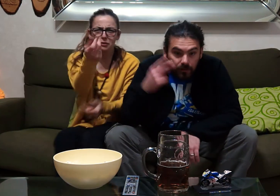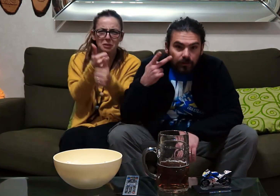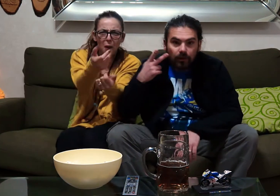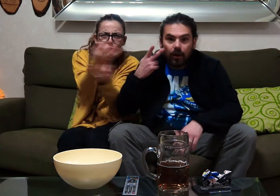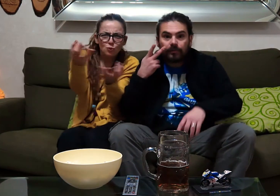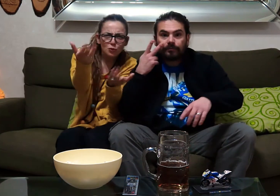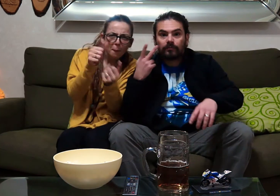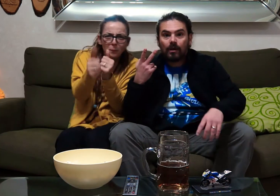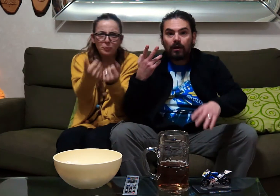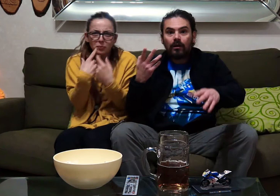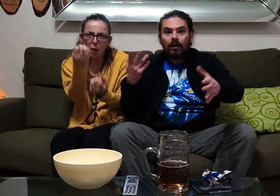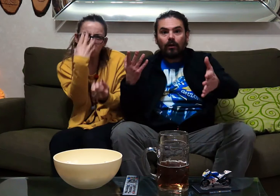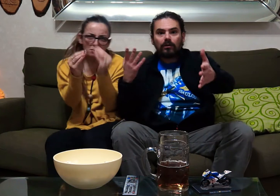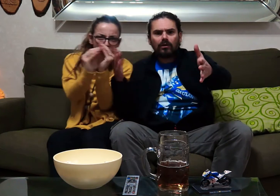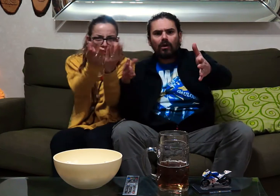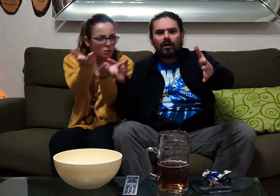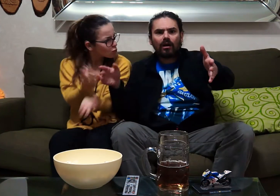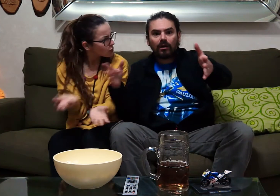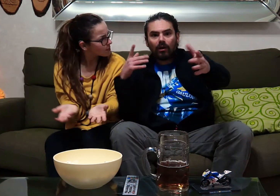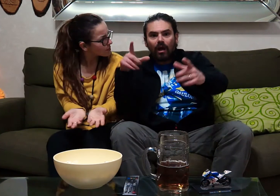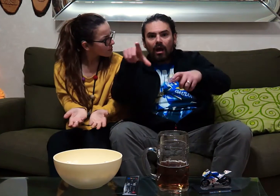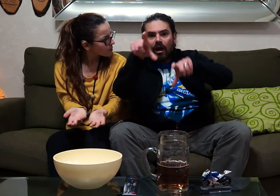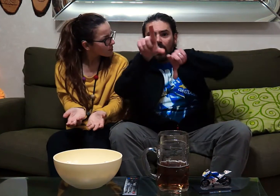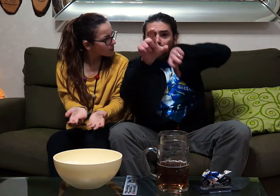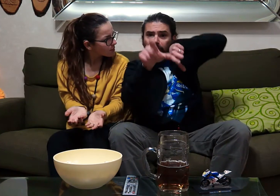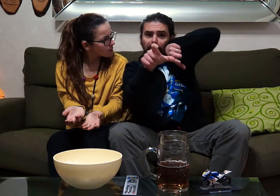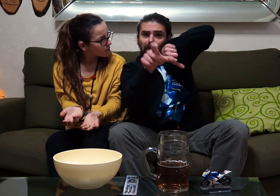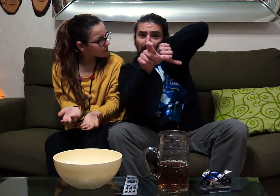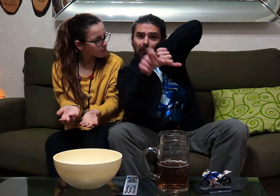but I do what I see on TV, I did it right ....